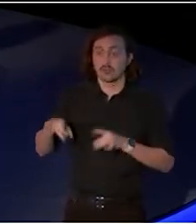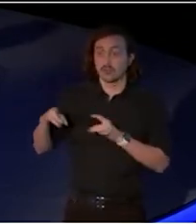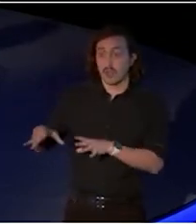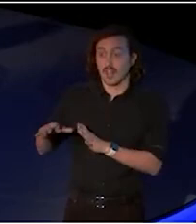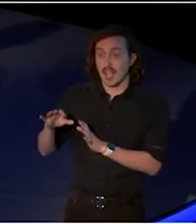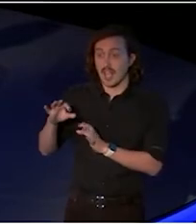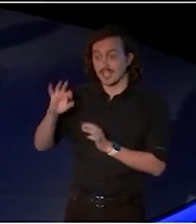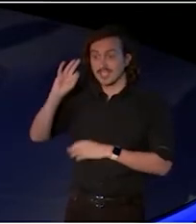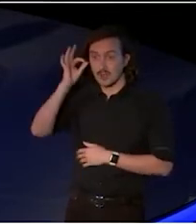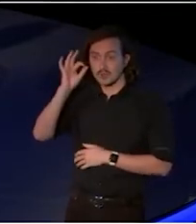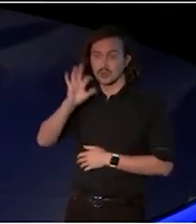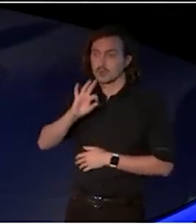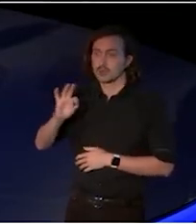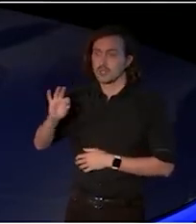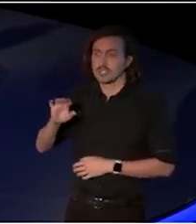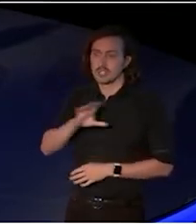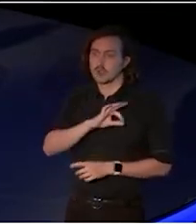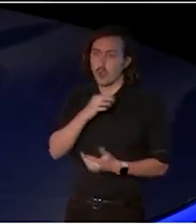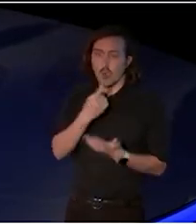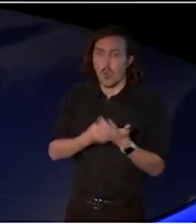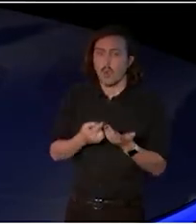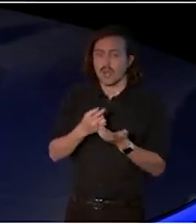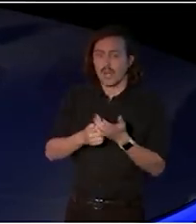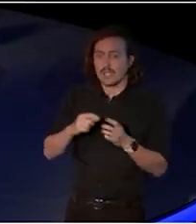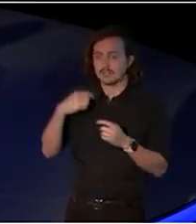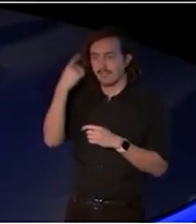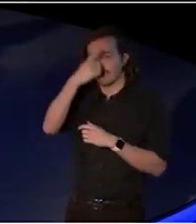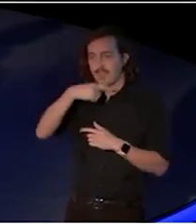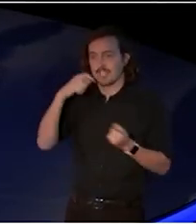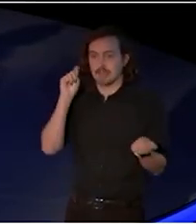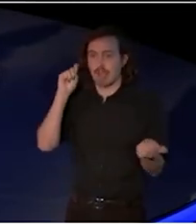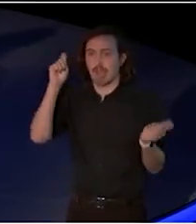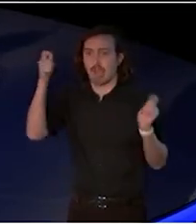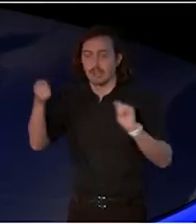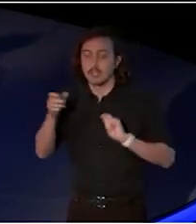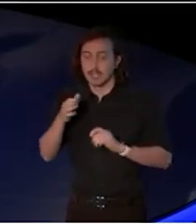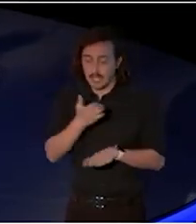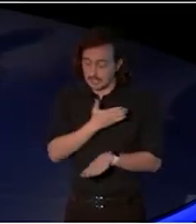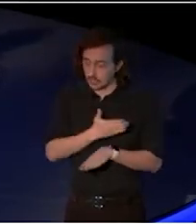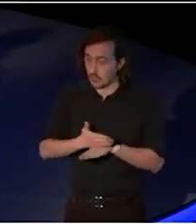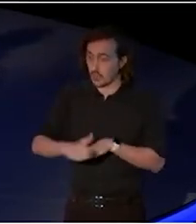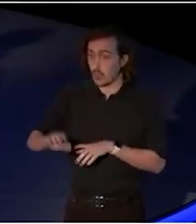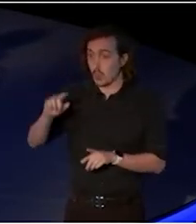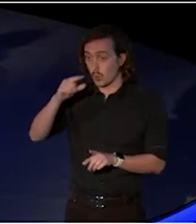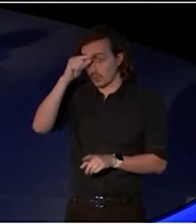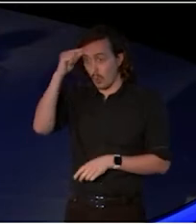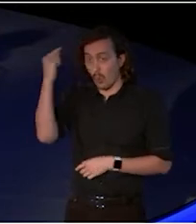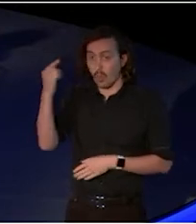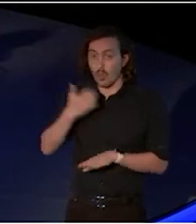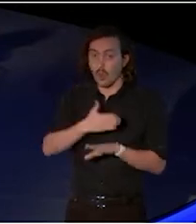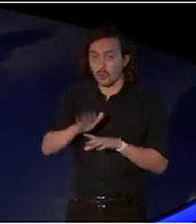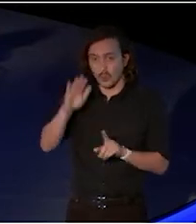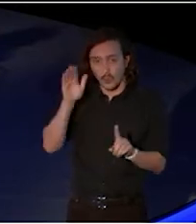it's indeed a brand new vehicle with a whole new remit, with a whole new organisation that's central